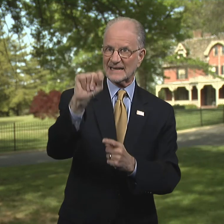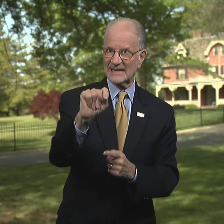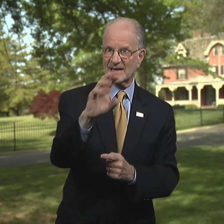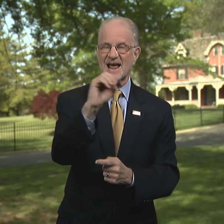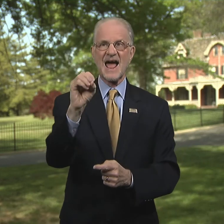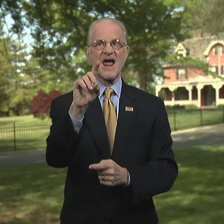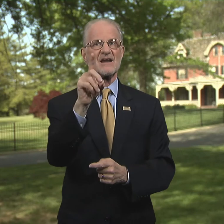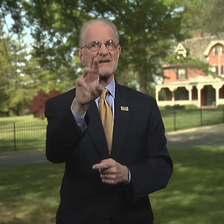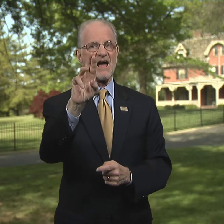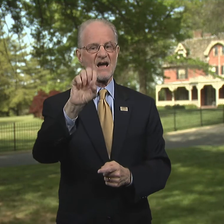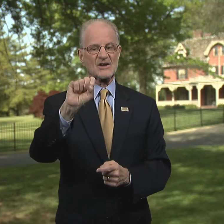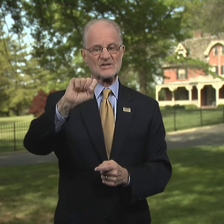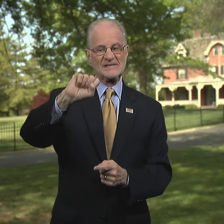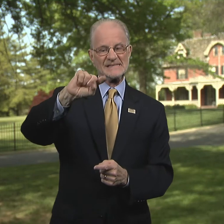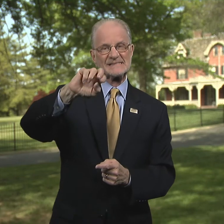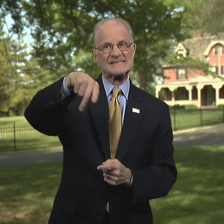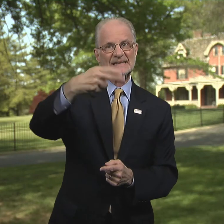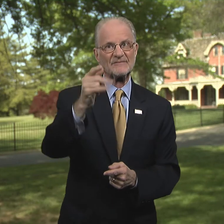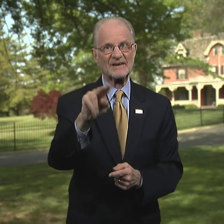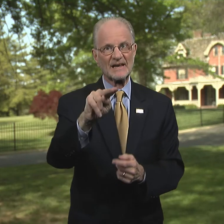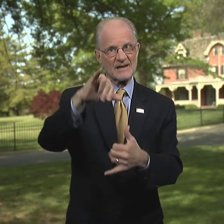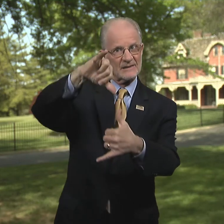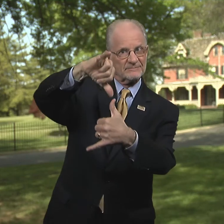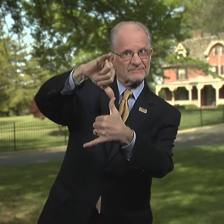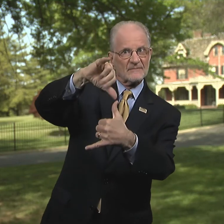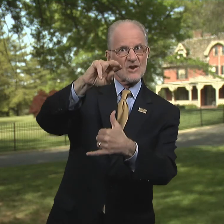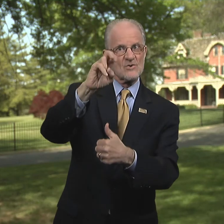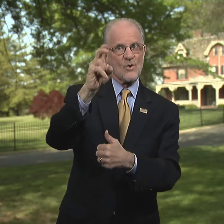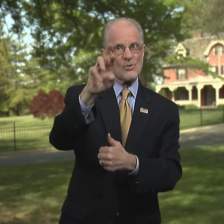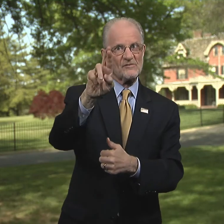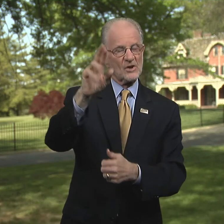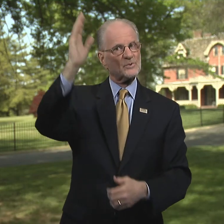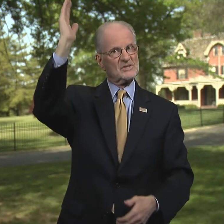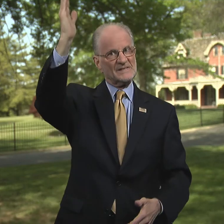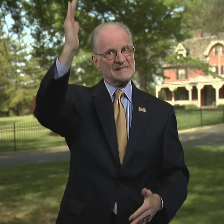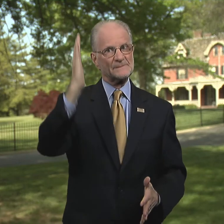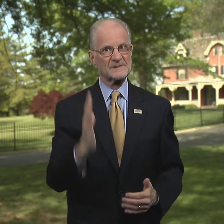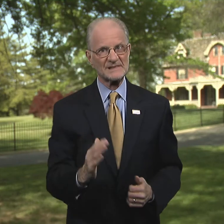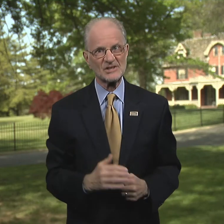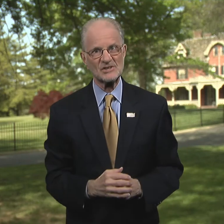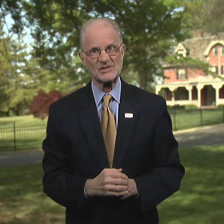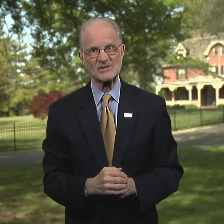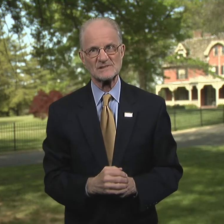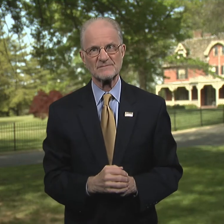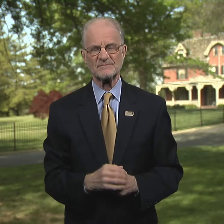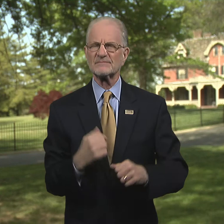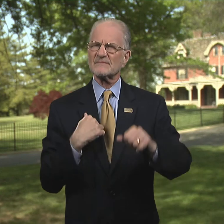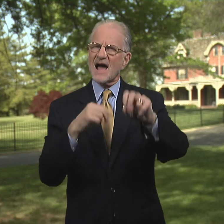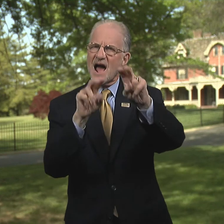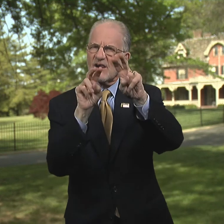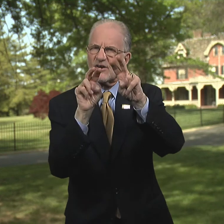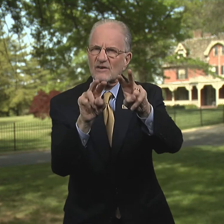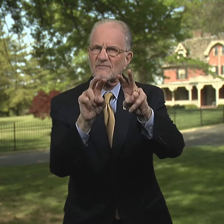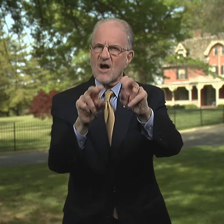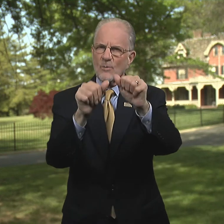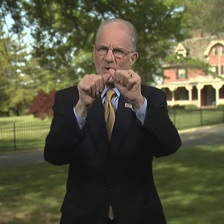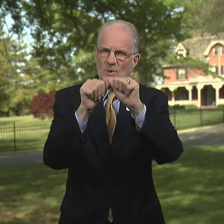and Dr. Stephen Nover were speakers.